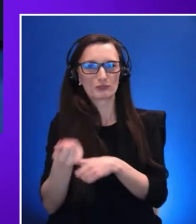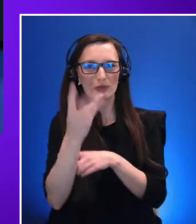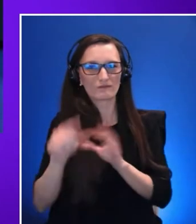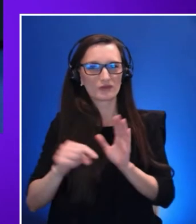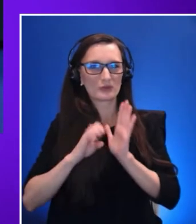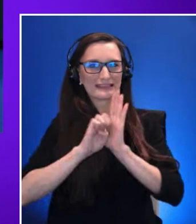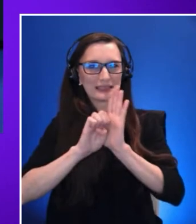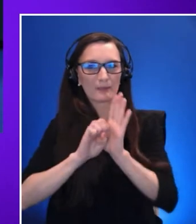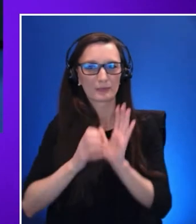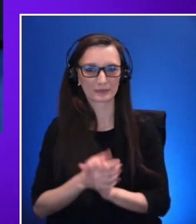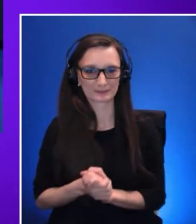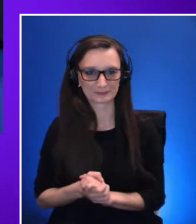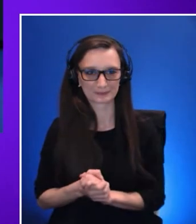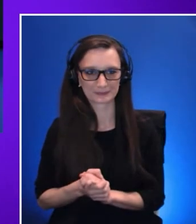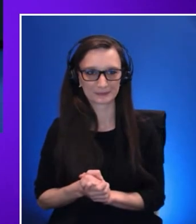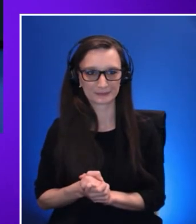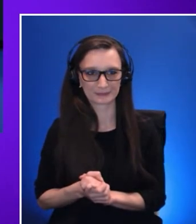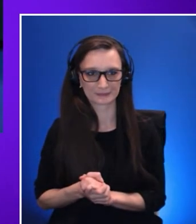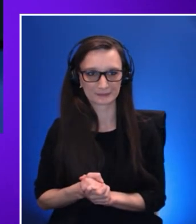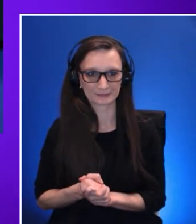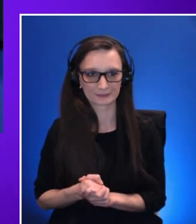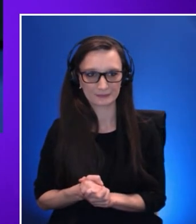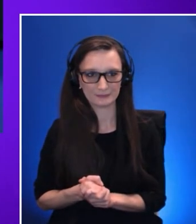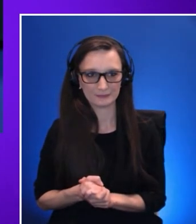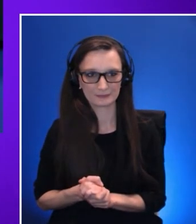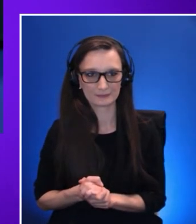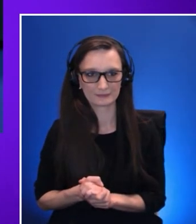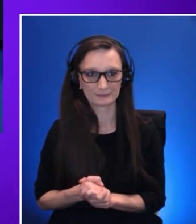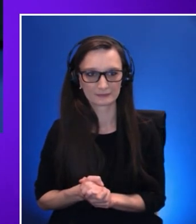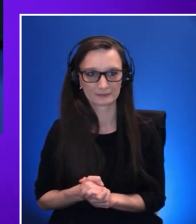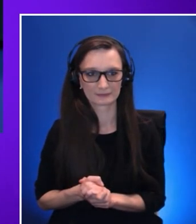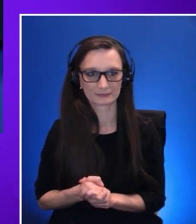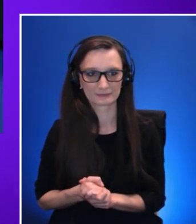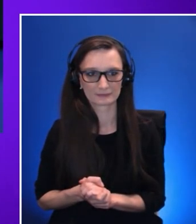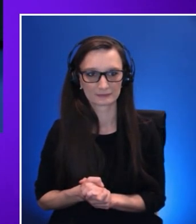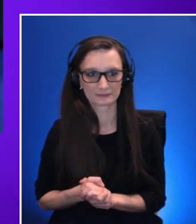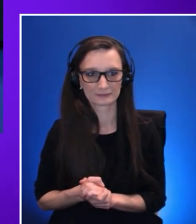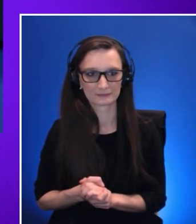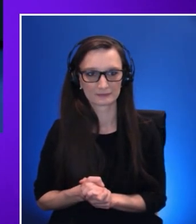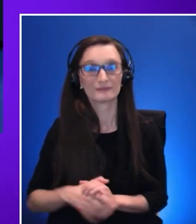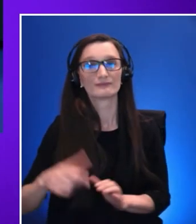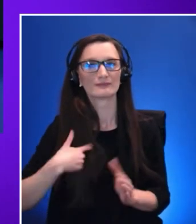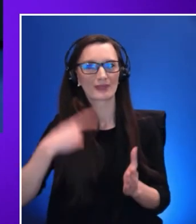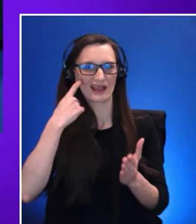brought to my attention when having that having a dedicated team for the inclusive metaverse in the